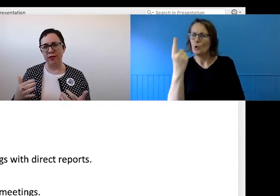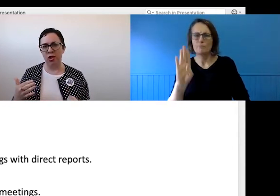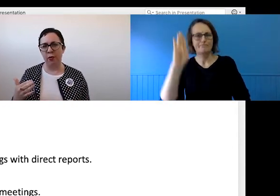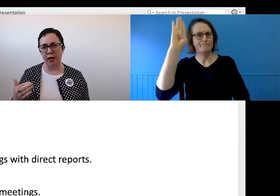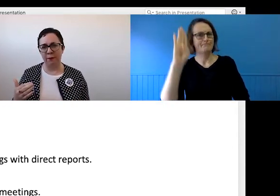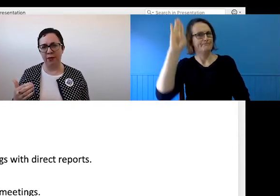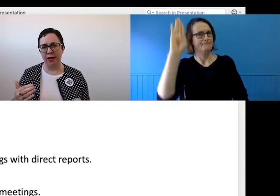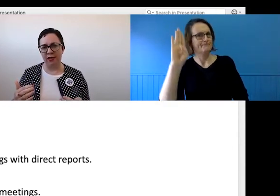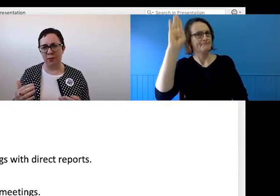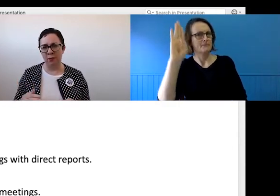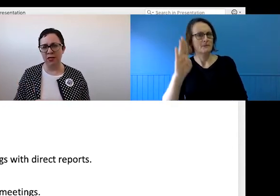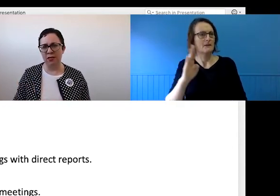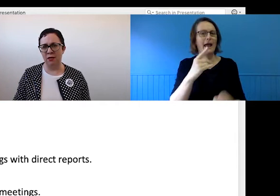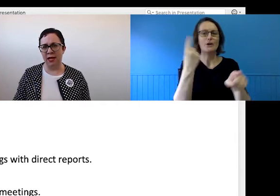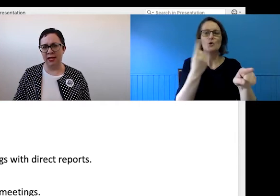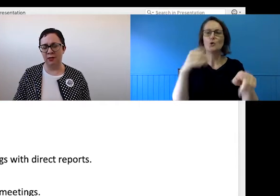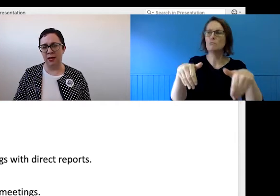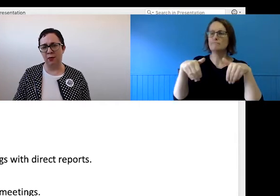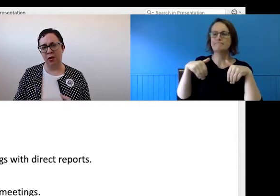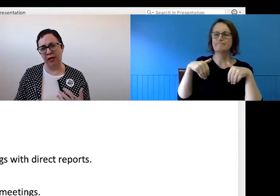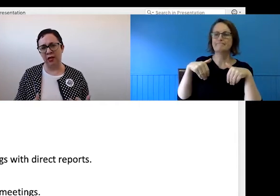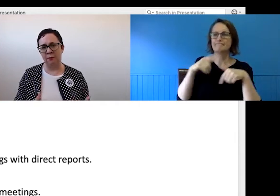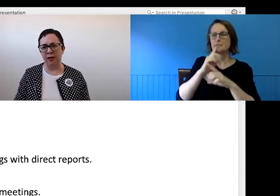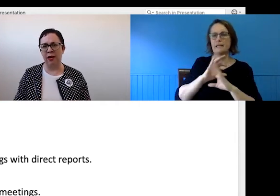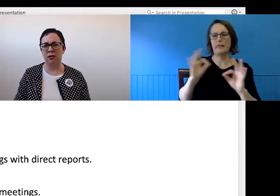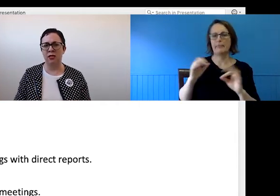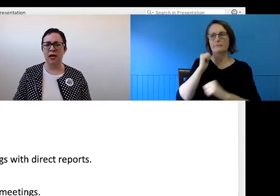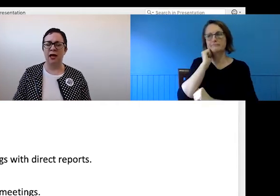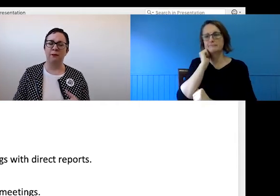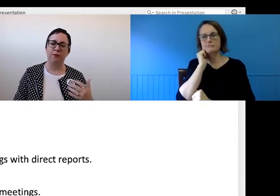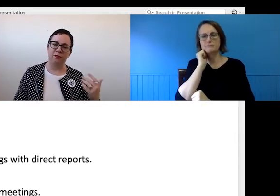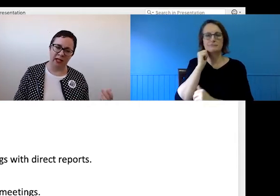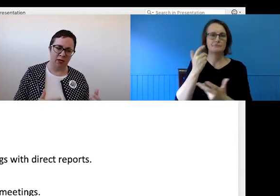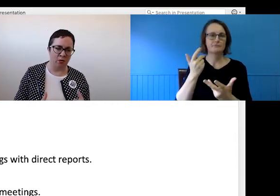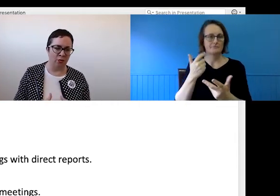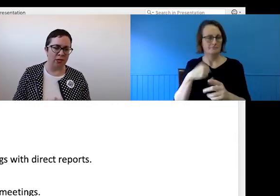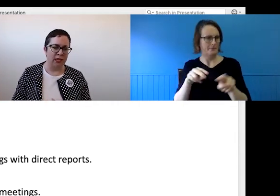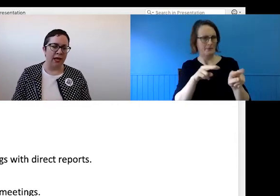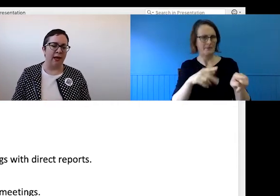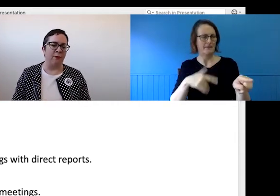showing up at the moment and that leads to people lurking in the background, feeling ignored.